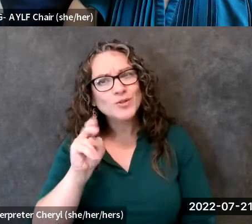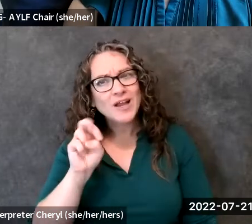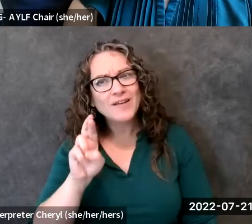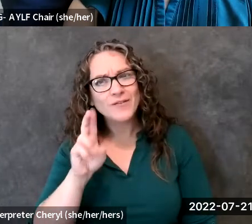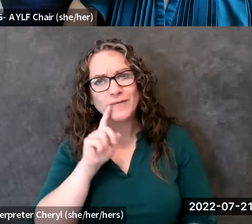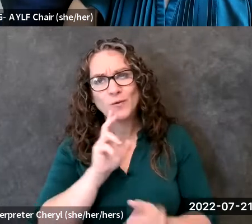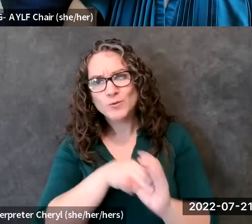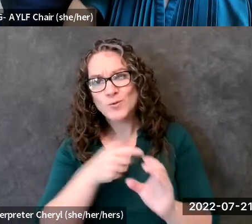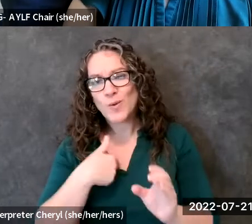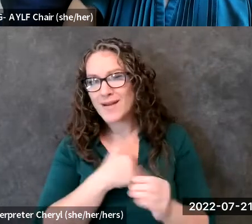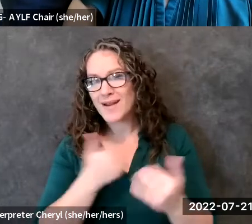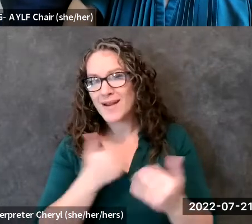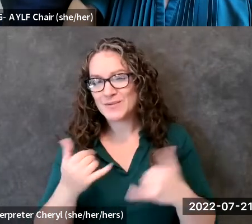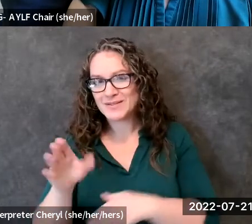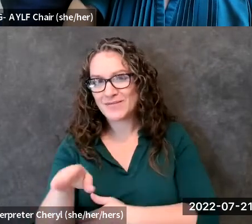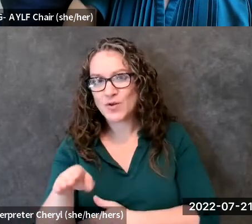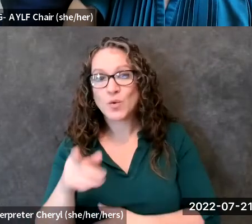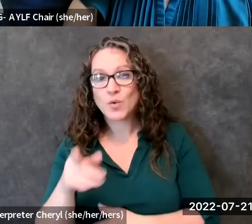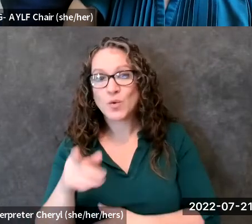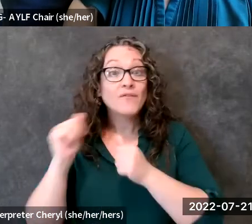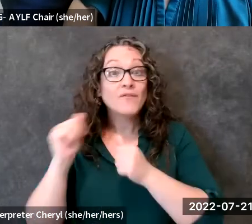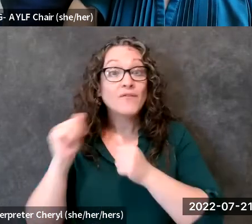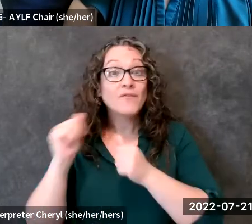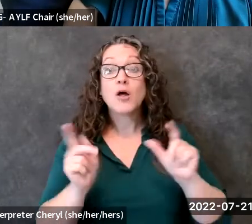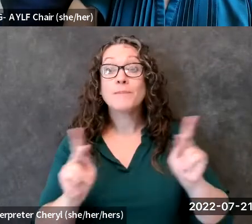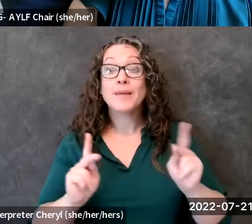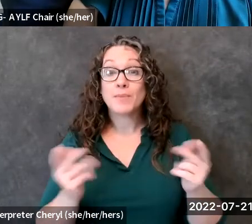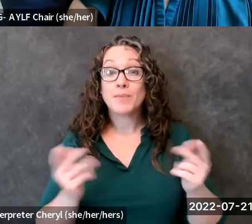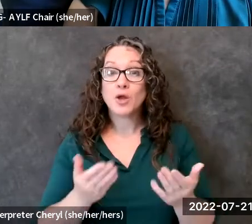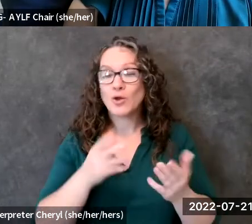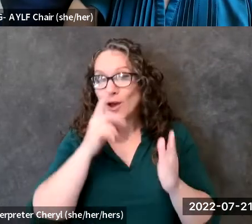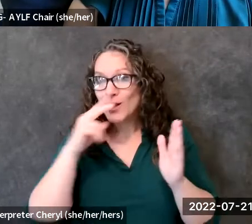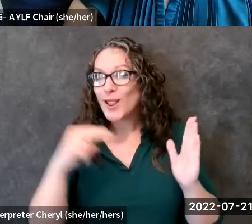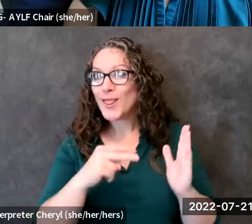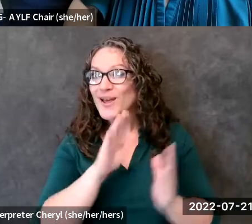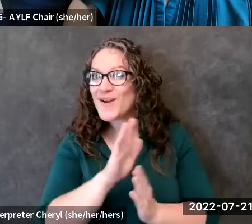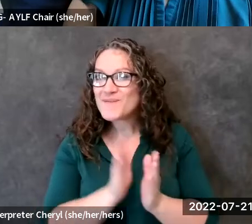this afternoon for all of you that are here check out jennifer's children's book jennifer can they